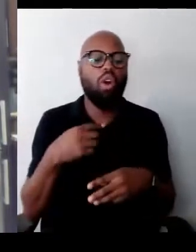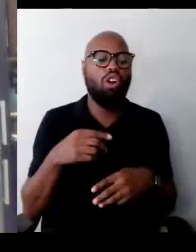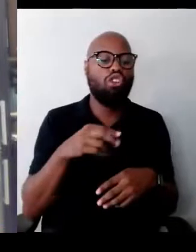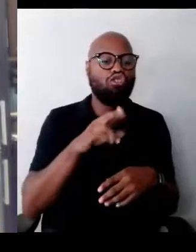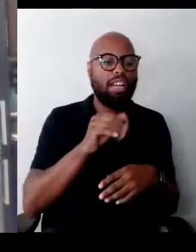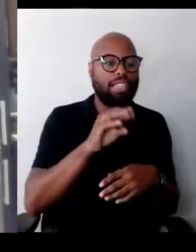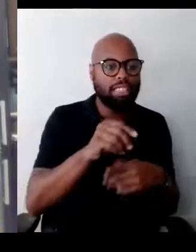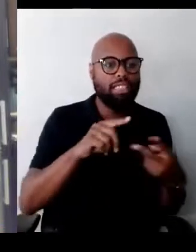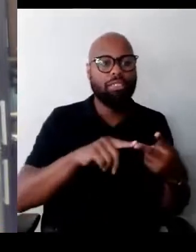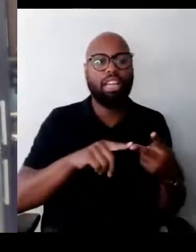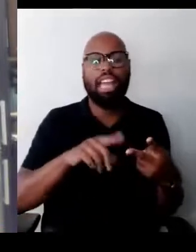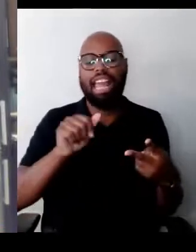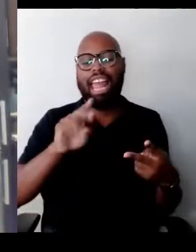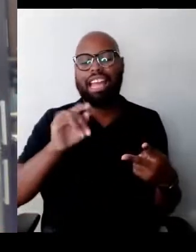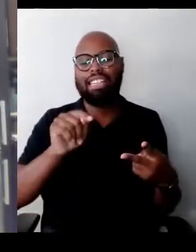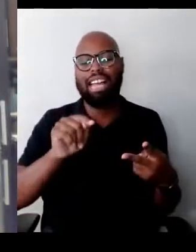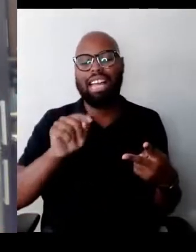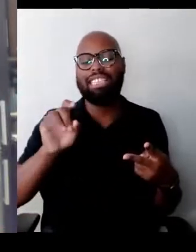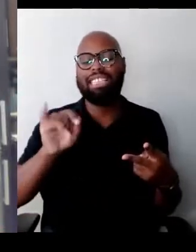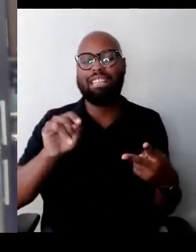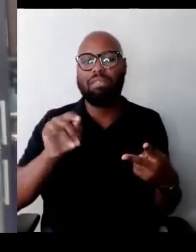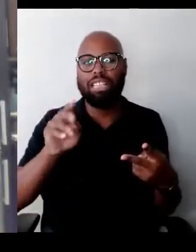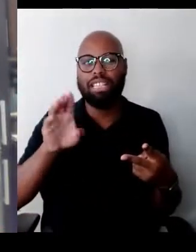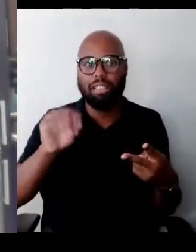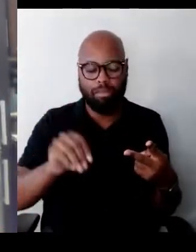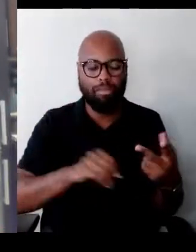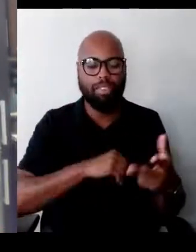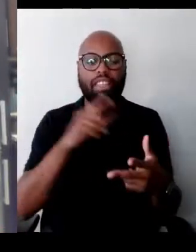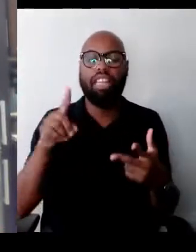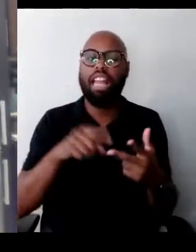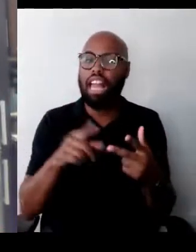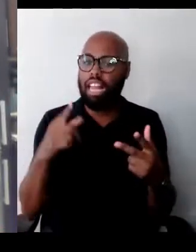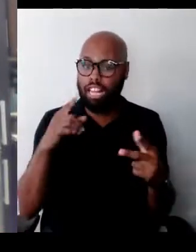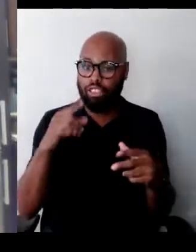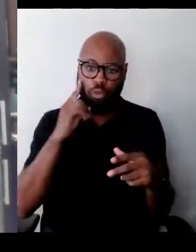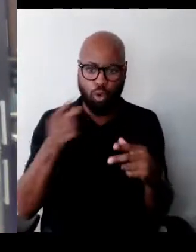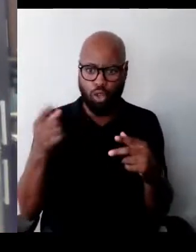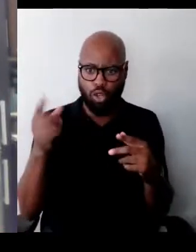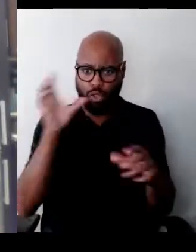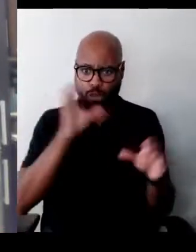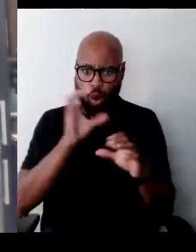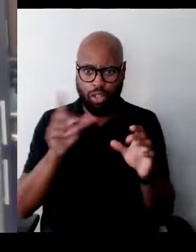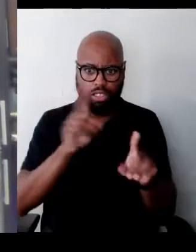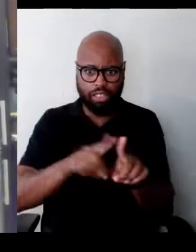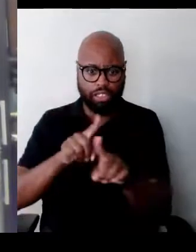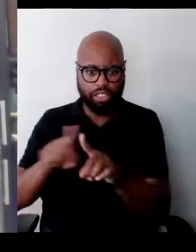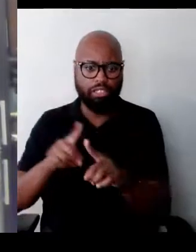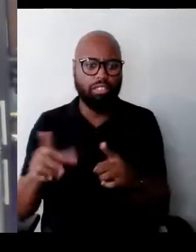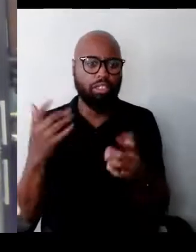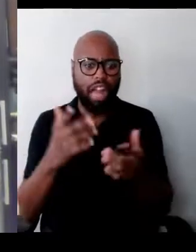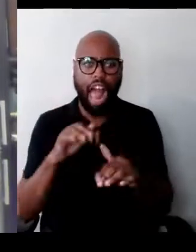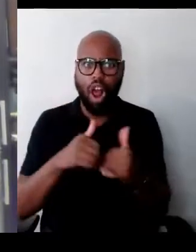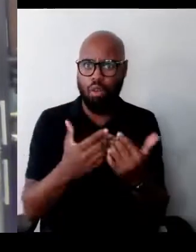covers the urgent issues we are grappling with today and examines how we got here. Its stories, programs and series